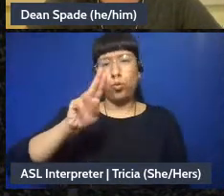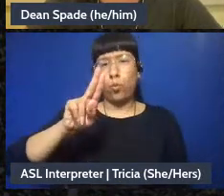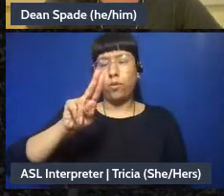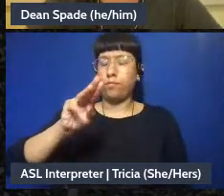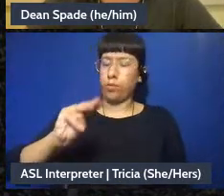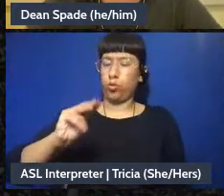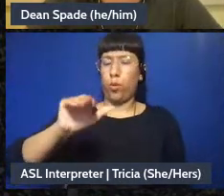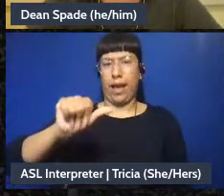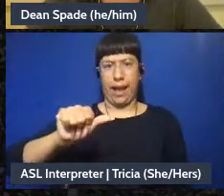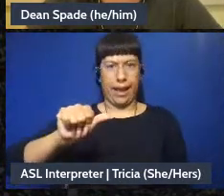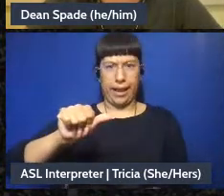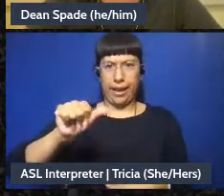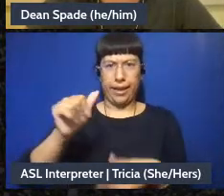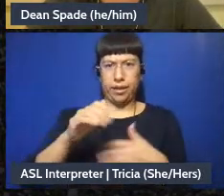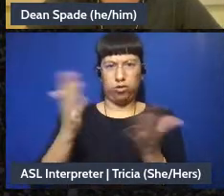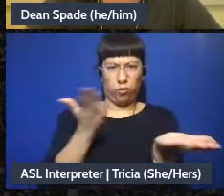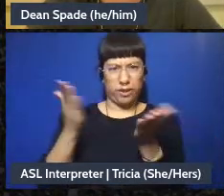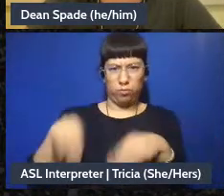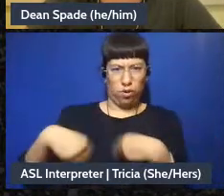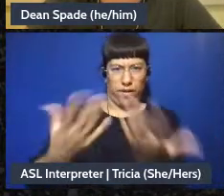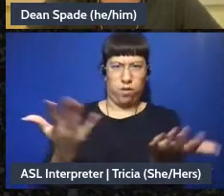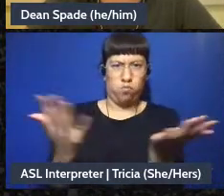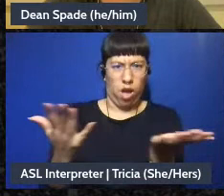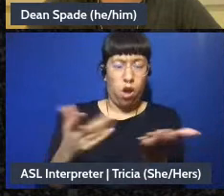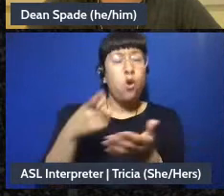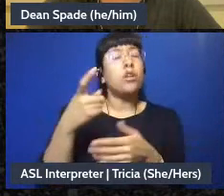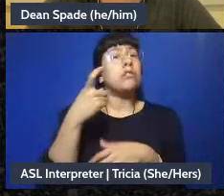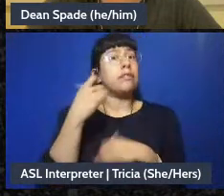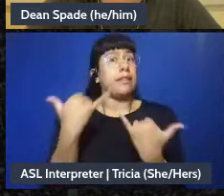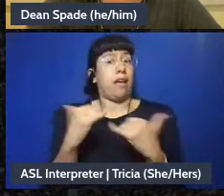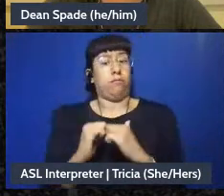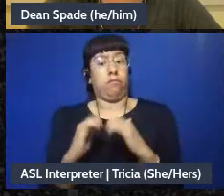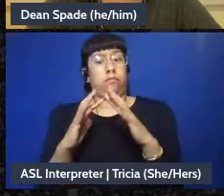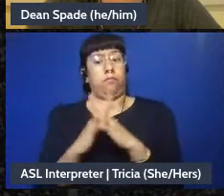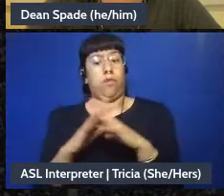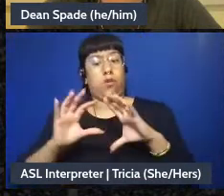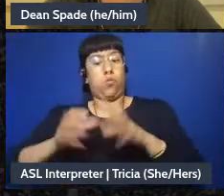like, what does it provide or if you're starting a group, um, what does that group provide? Are